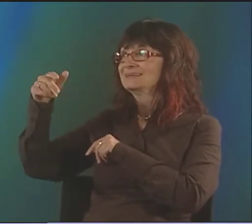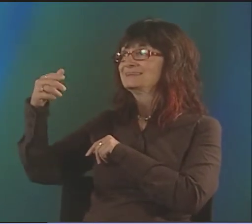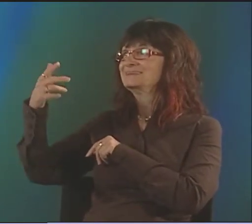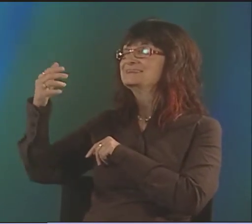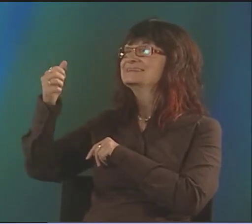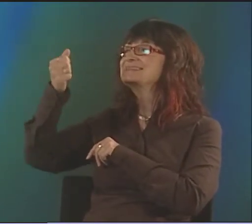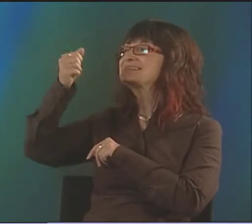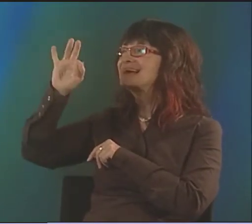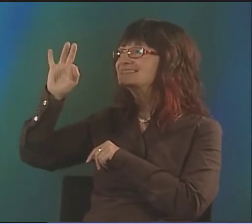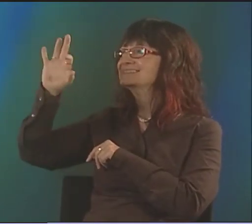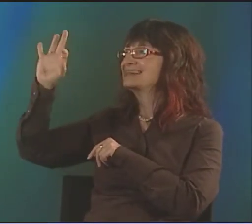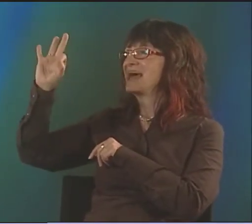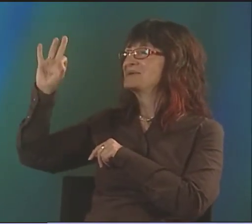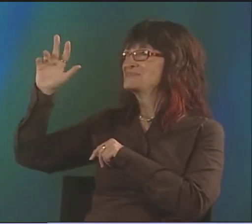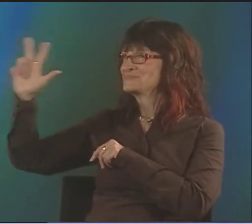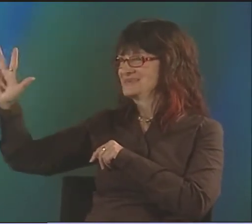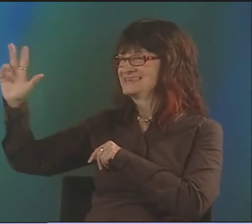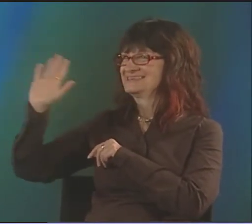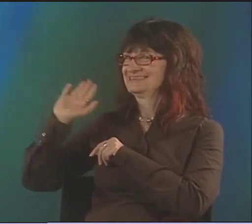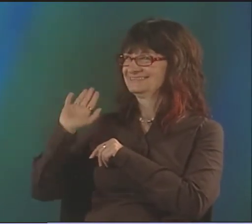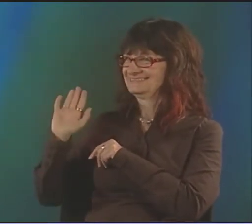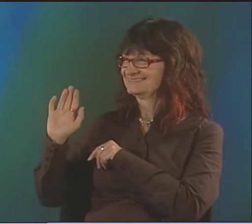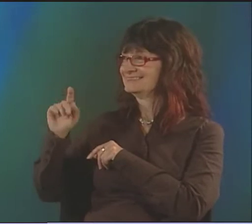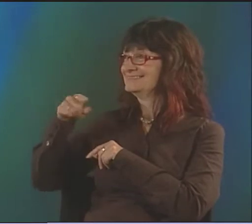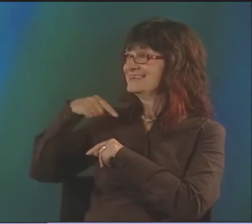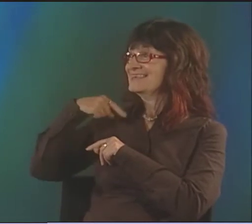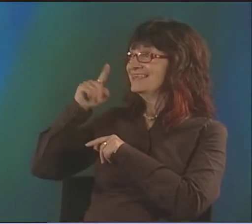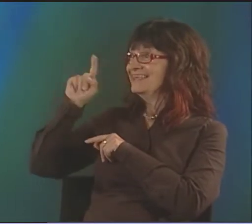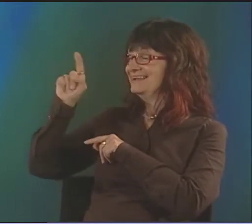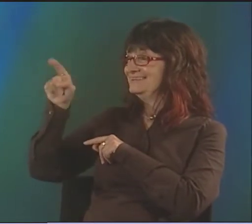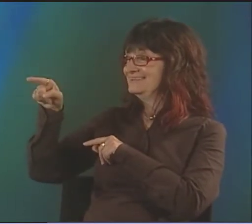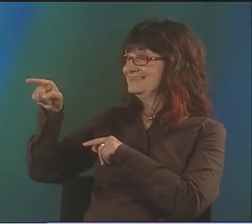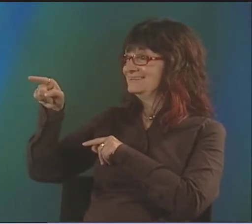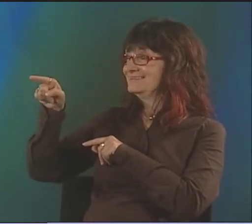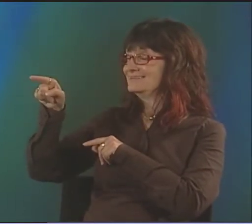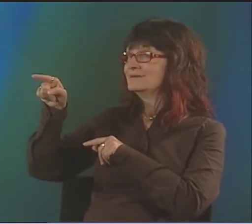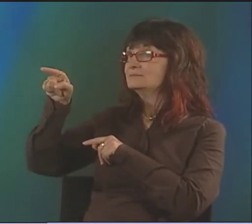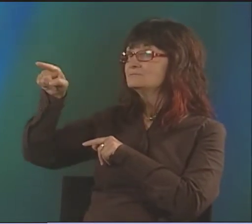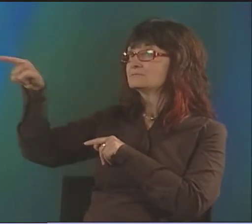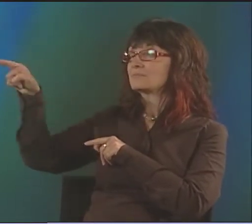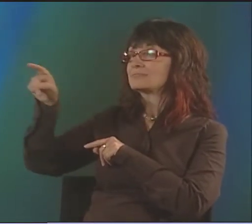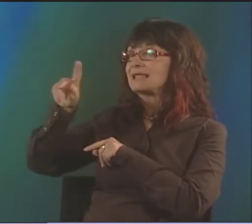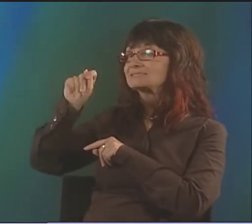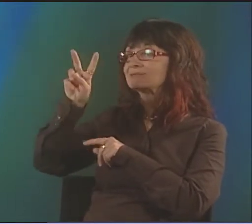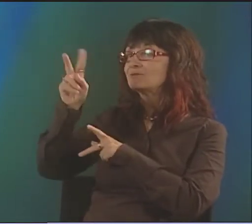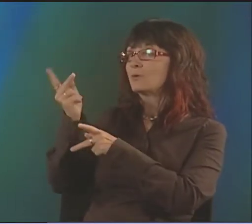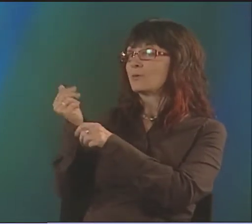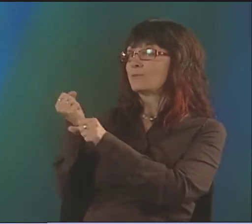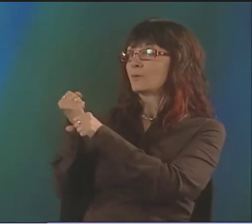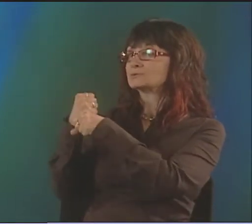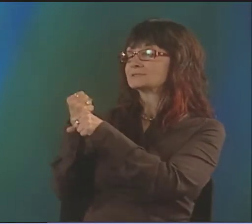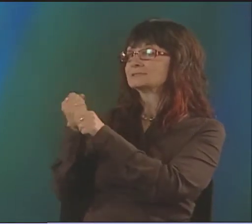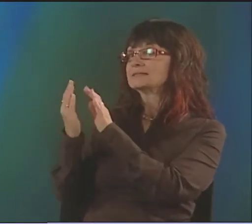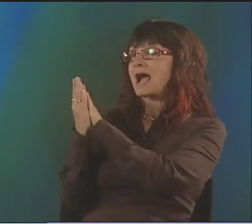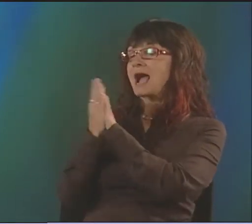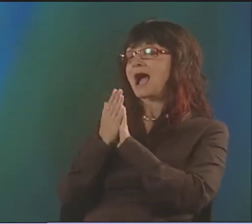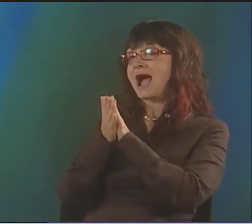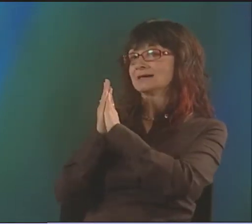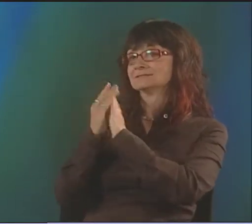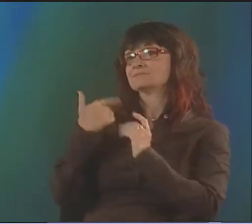SO I MOVED IN 1991. AND IN 1993--OOPS! I SIGNED IT THE SWEDISH WAY.